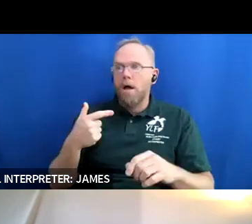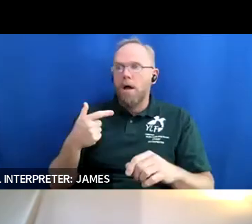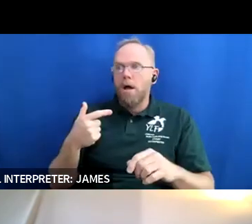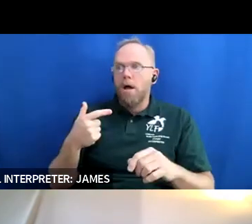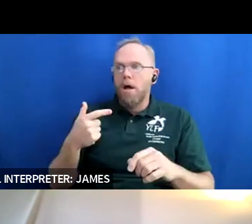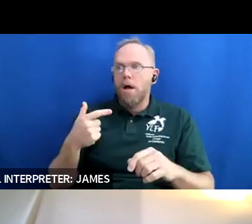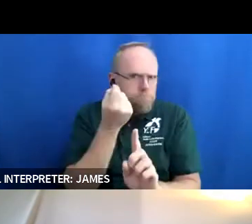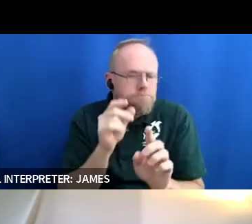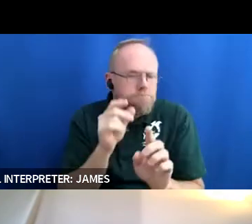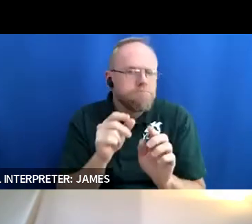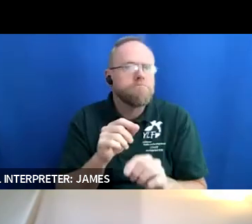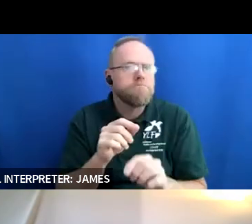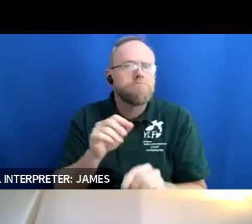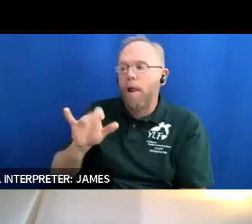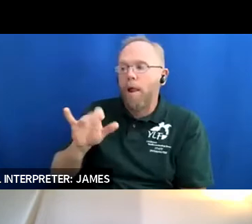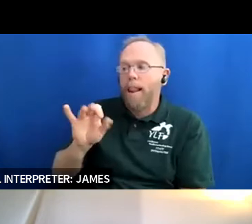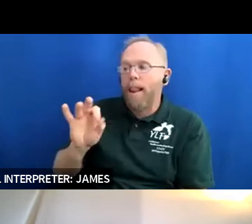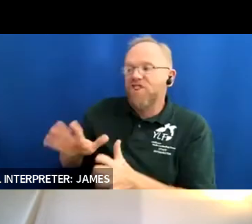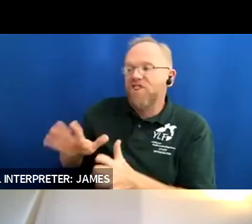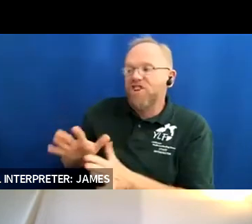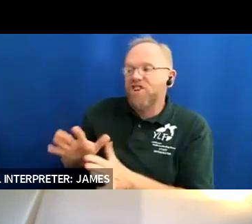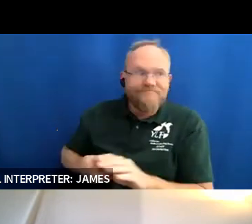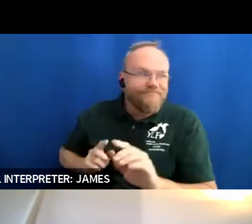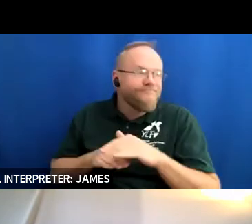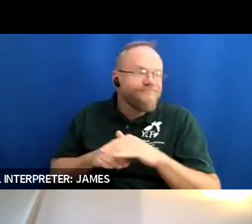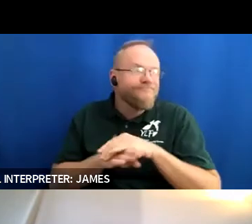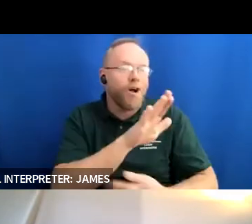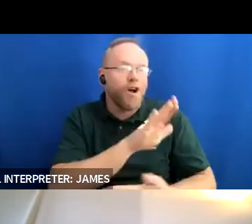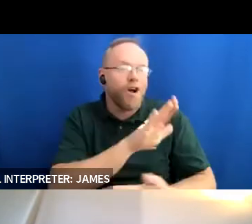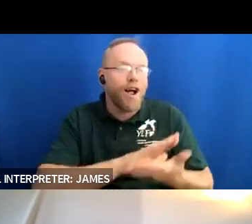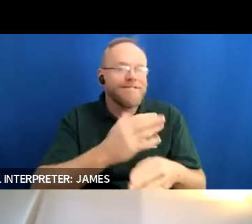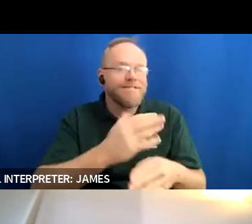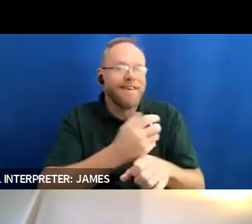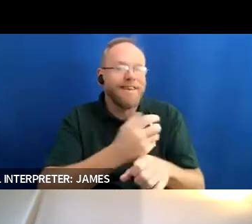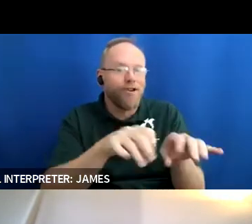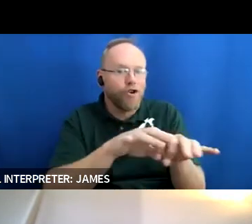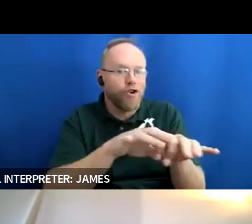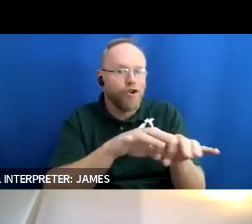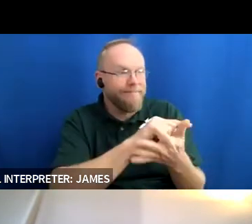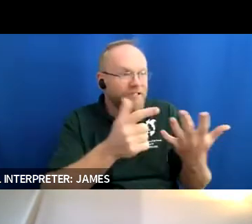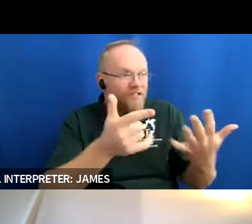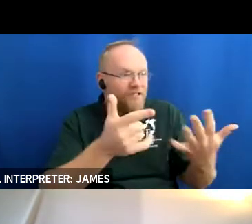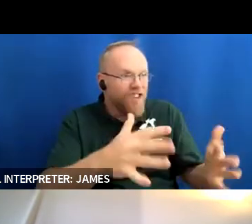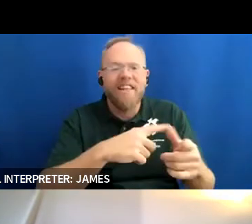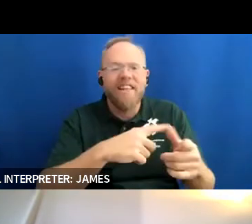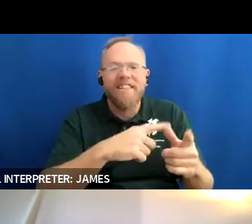ylf and going on to college and getting my degrees and stuff once i got my job here i got reconnected